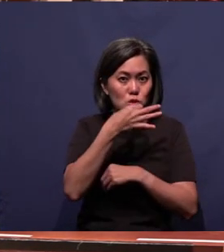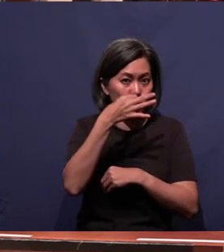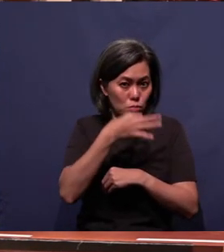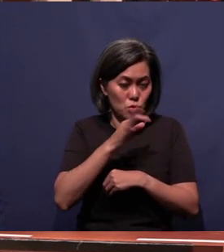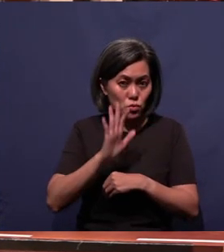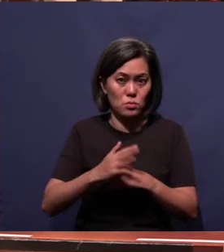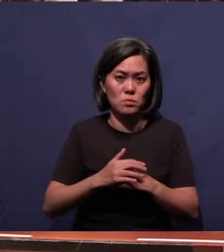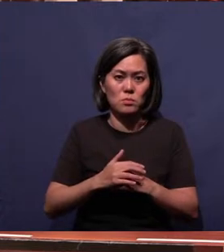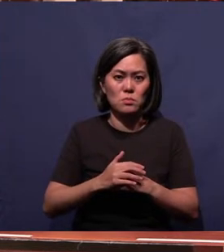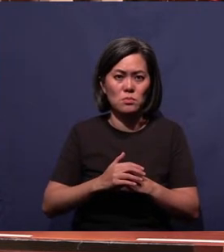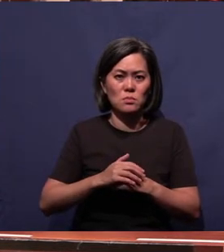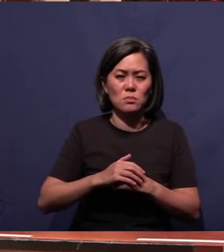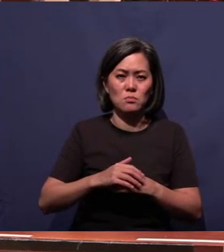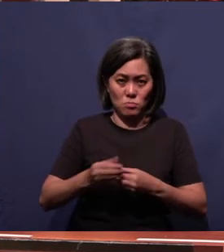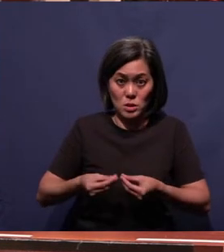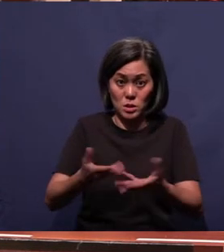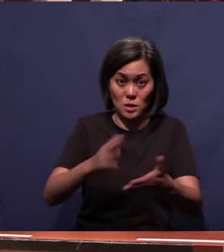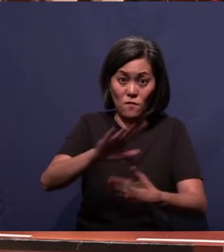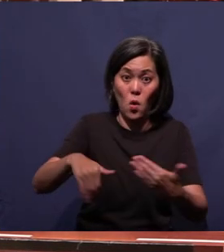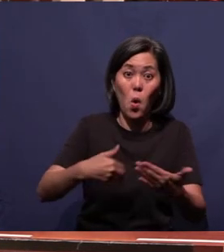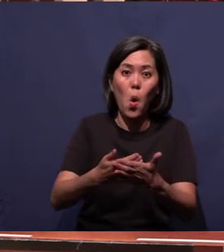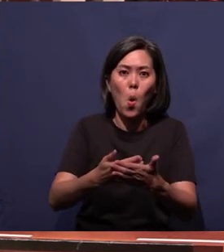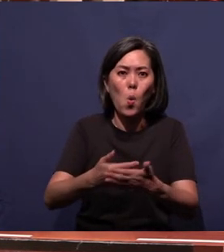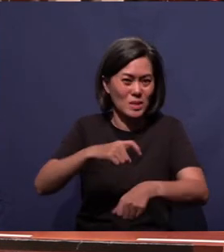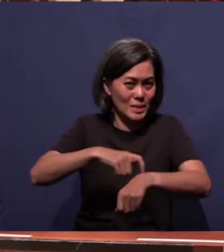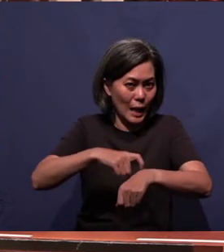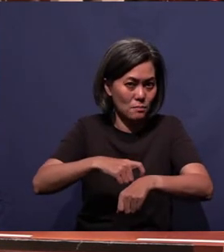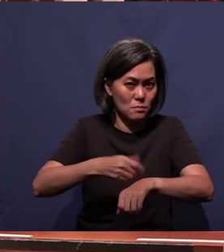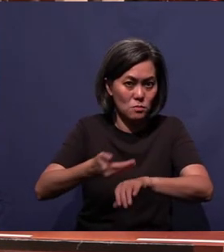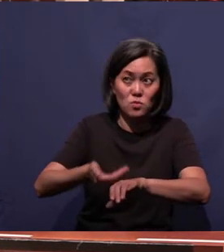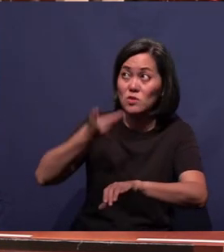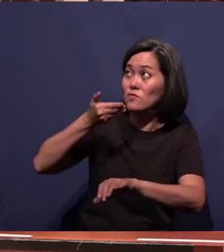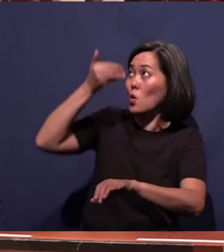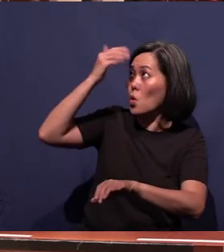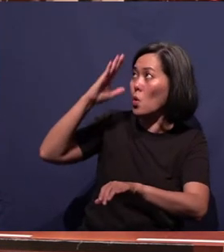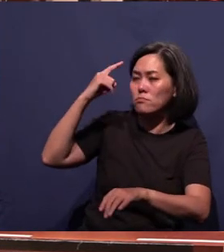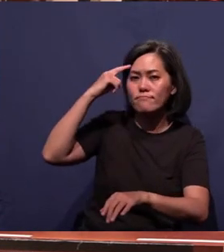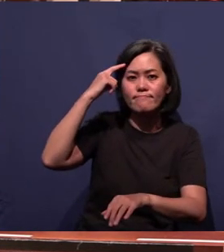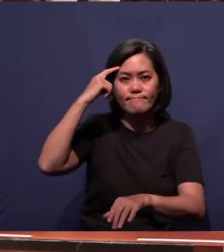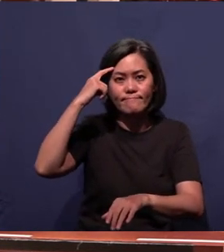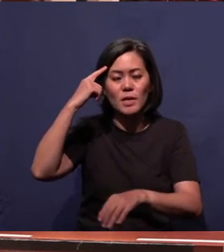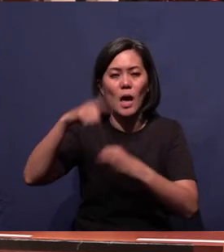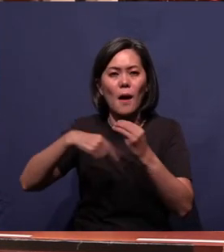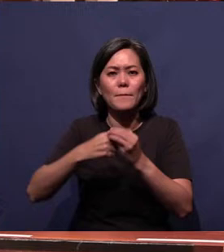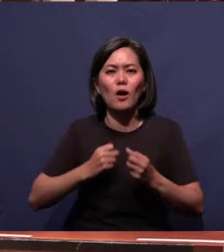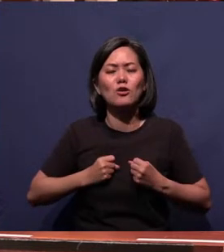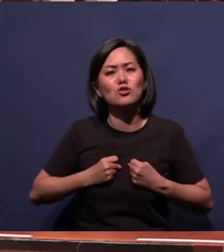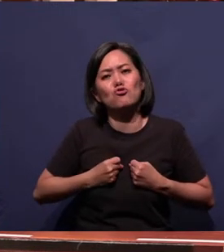Give all ourselves some time as we come before the Lord and think also what a confession of our sins